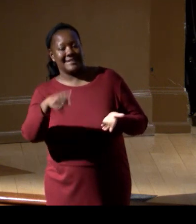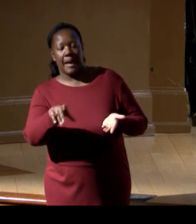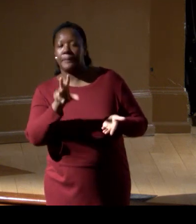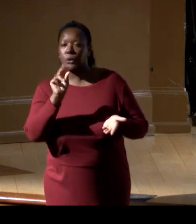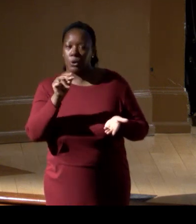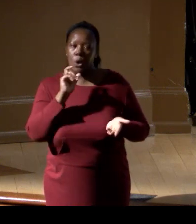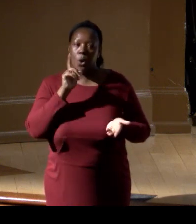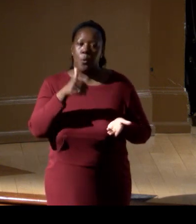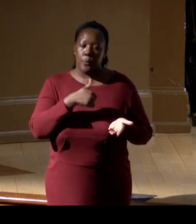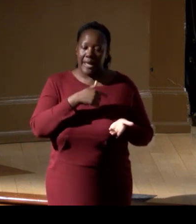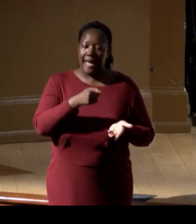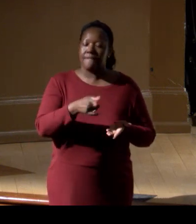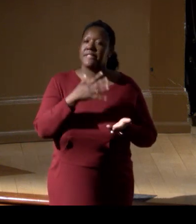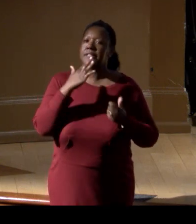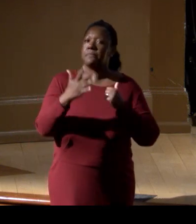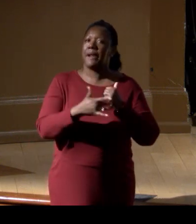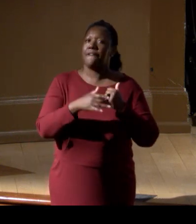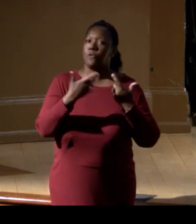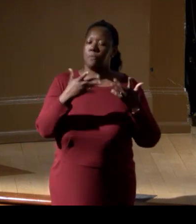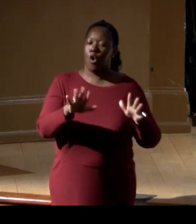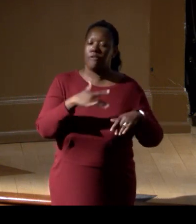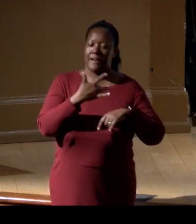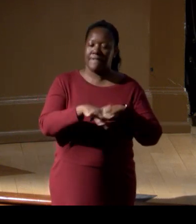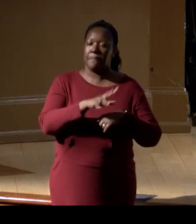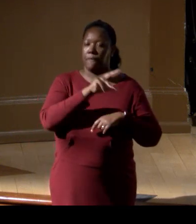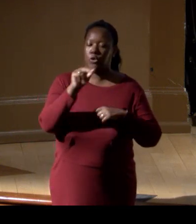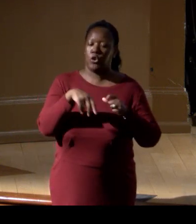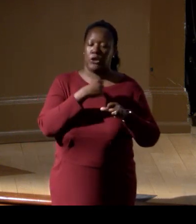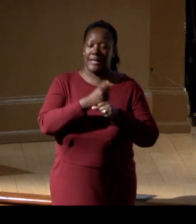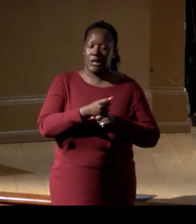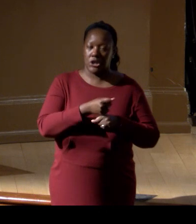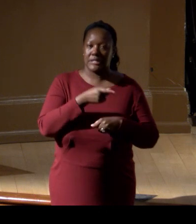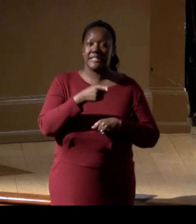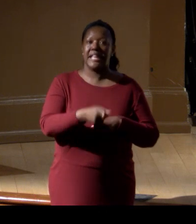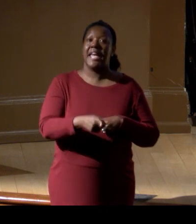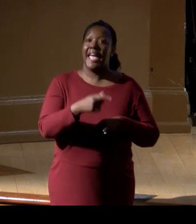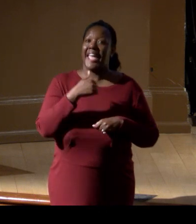"that are gonna be out there for 30 years "that are gonna be serviced, and gonna have data returns,